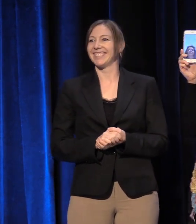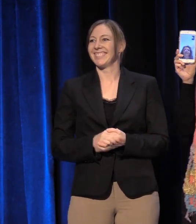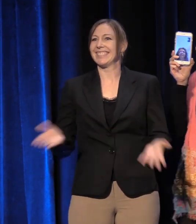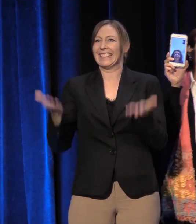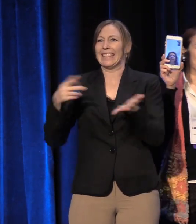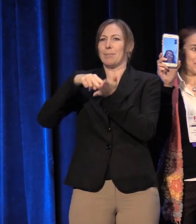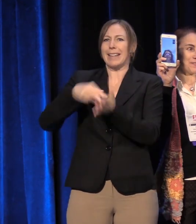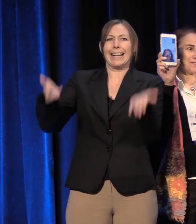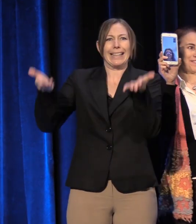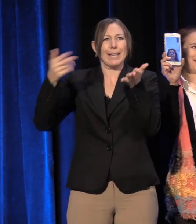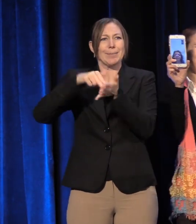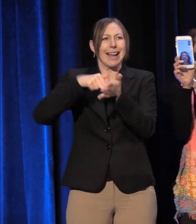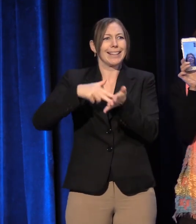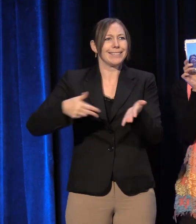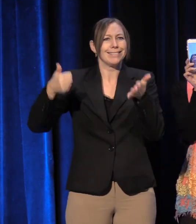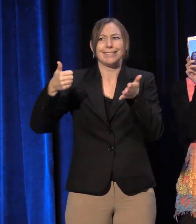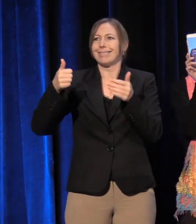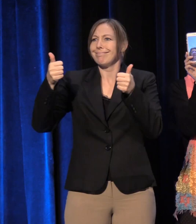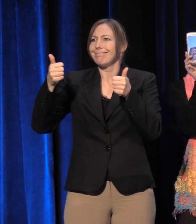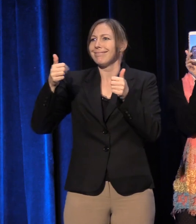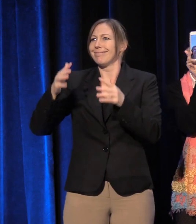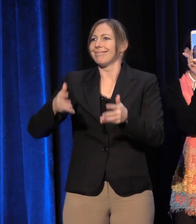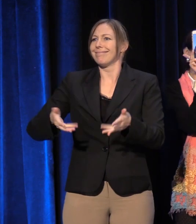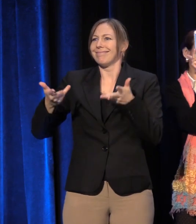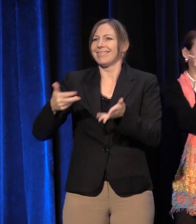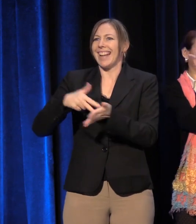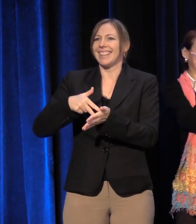Keep standing, keep standing. I'm adding, it's additive.